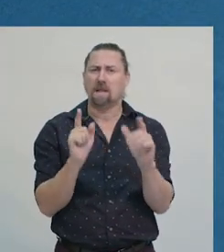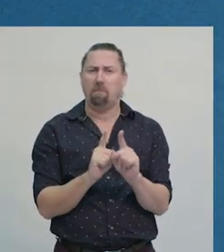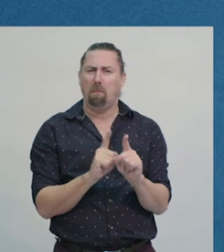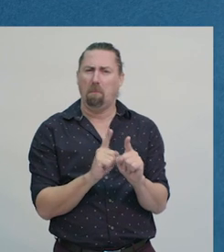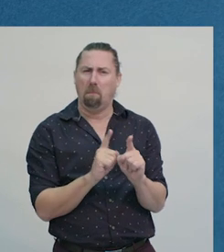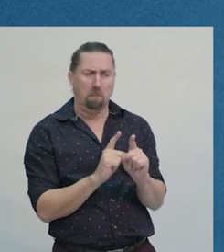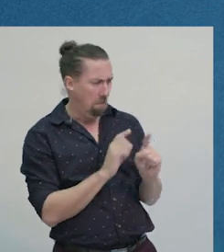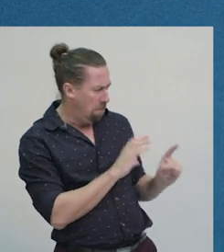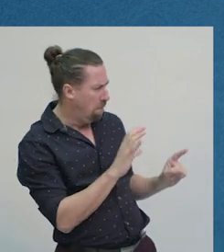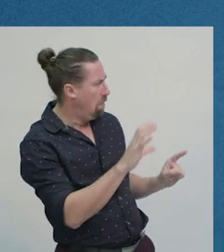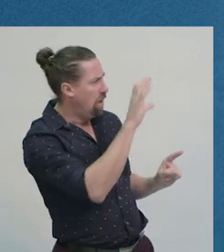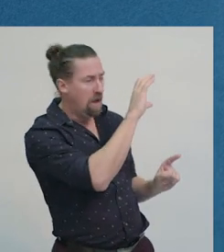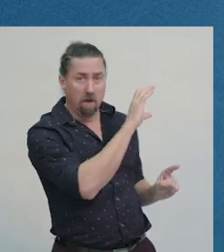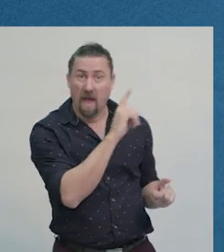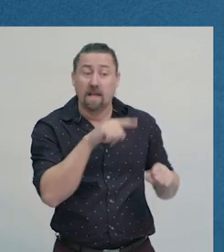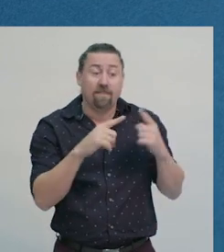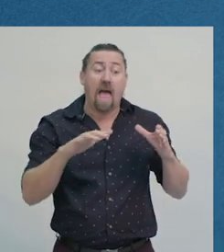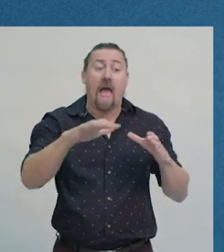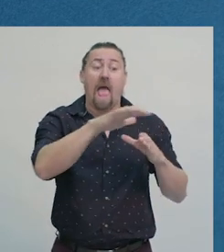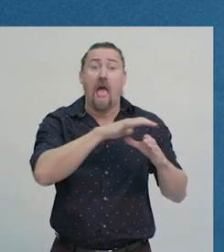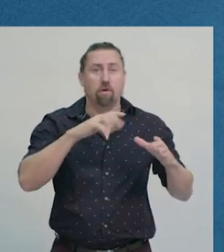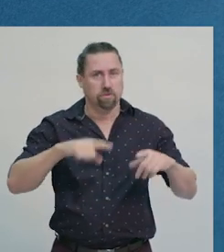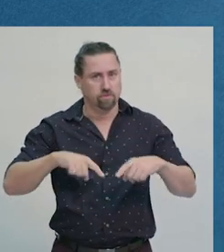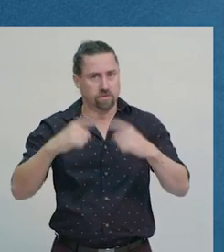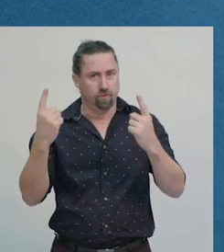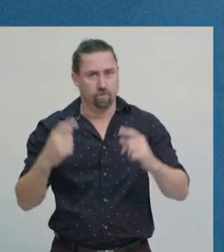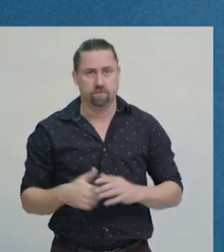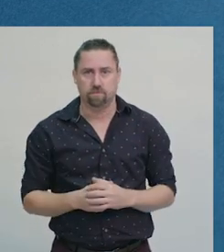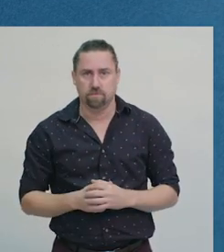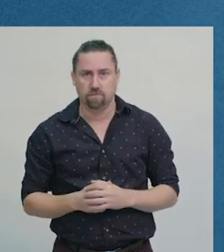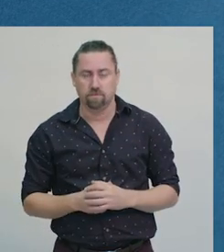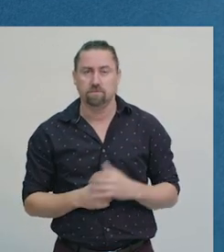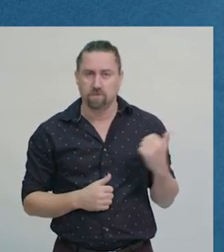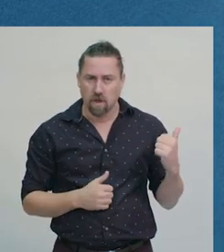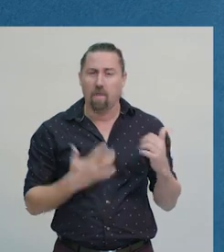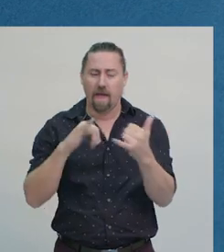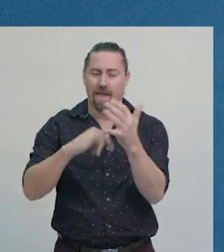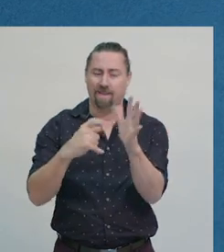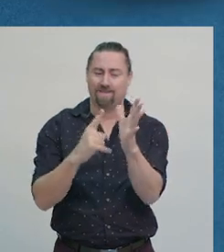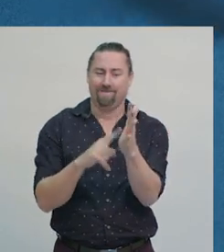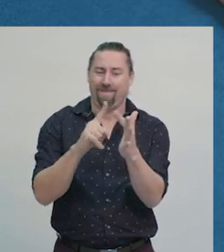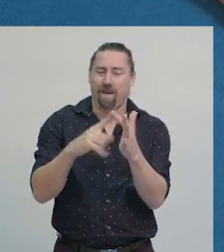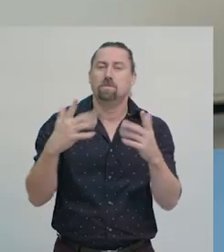but they represent different areas. We say they use a different scale.